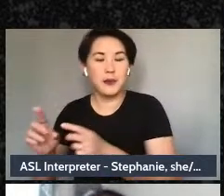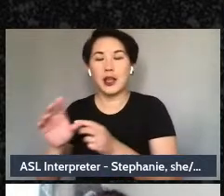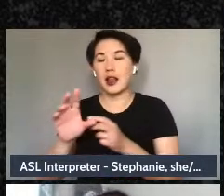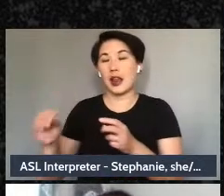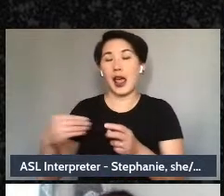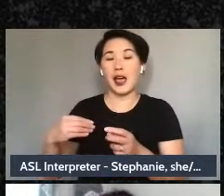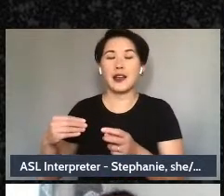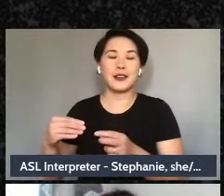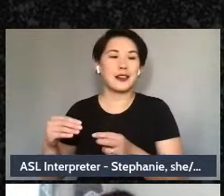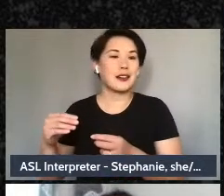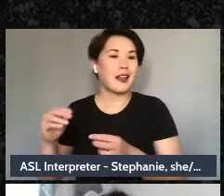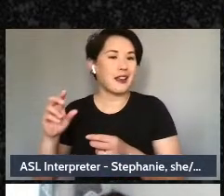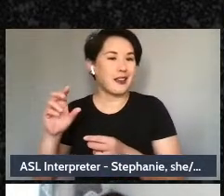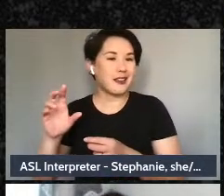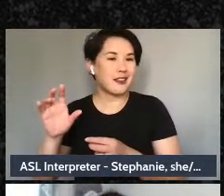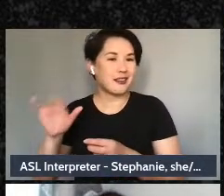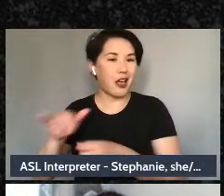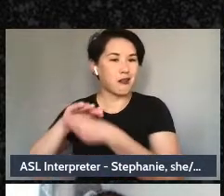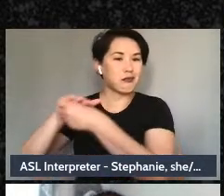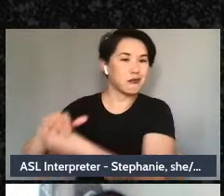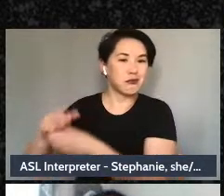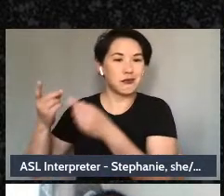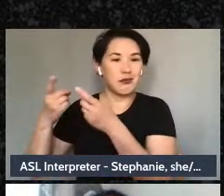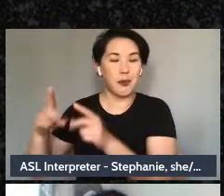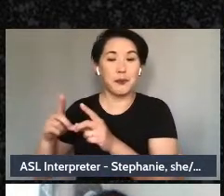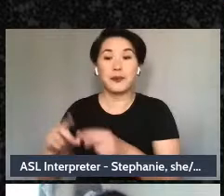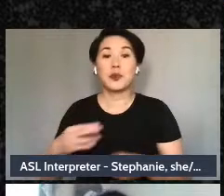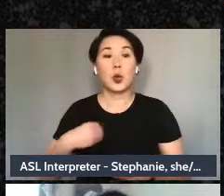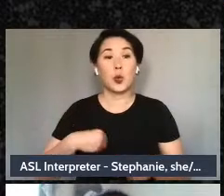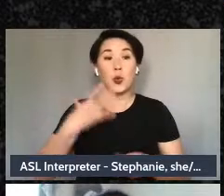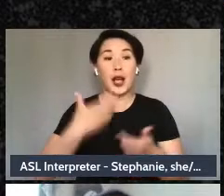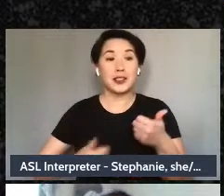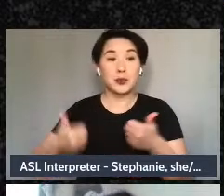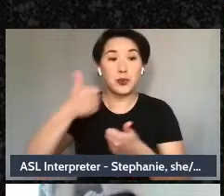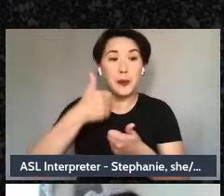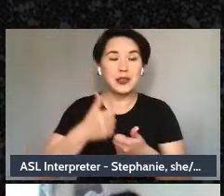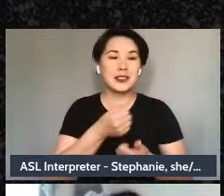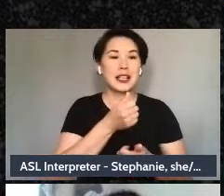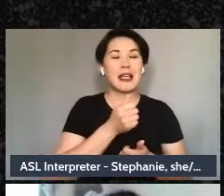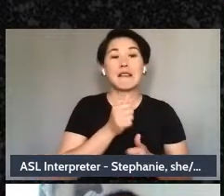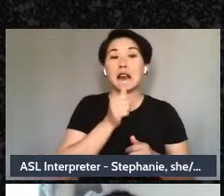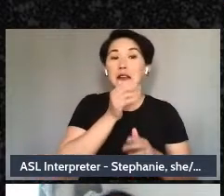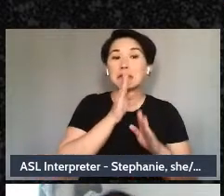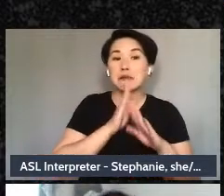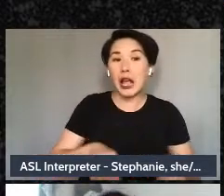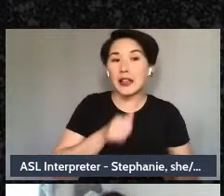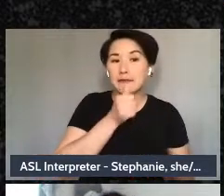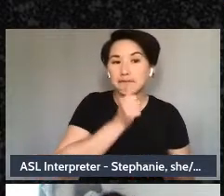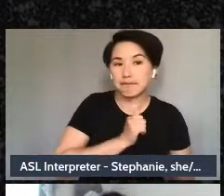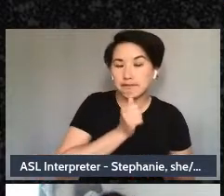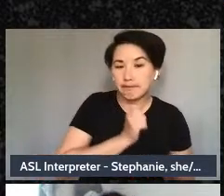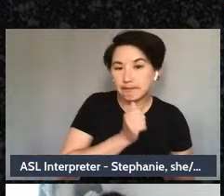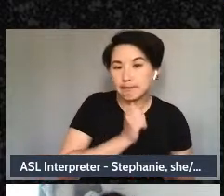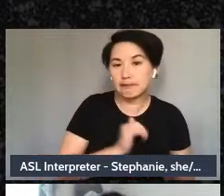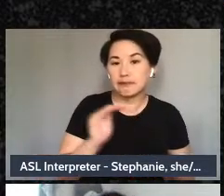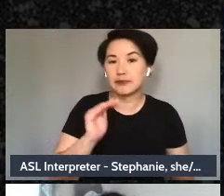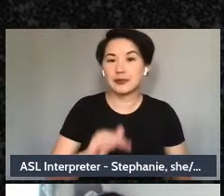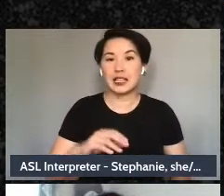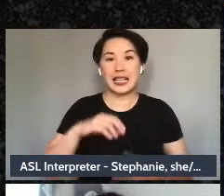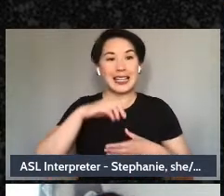and capitalism. Suffering in silence, inner conversation as signs of loss of reason.